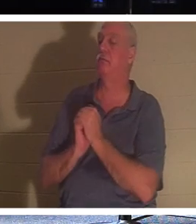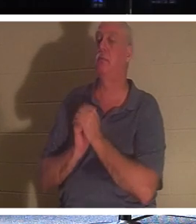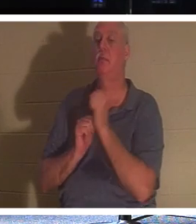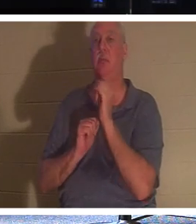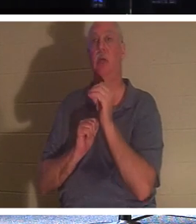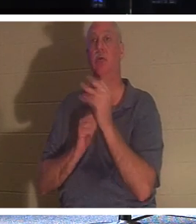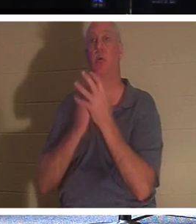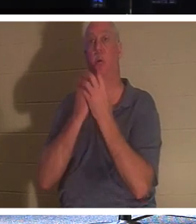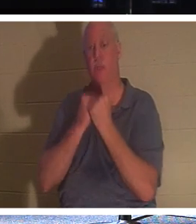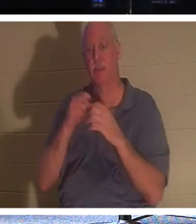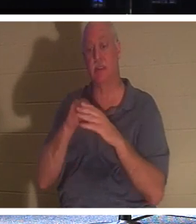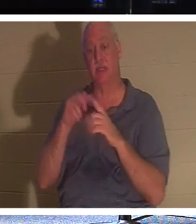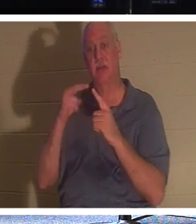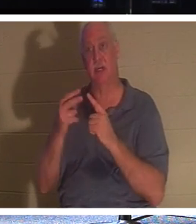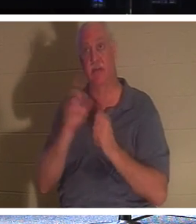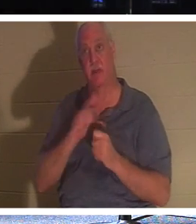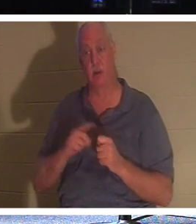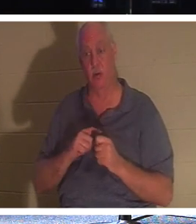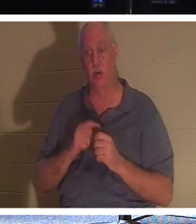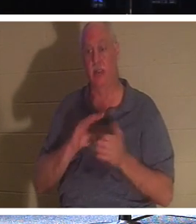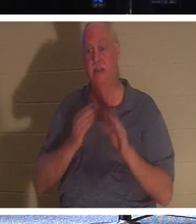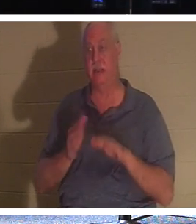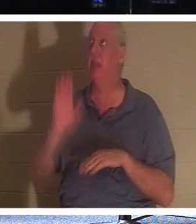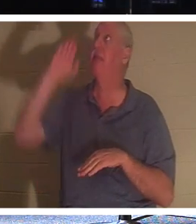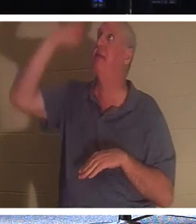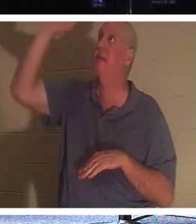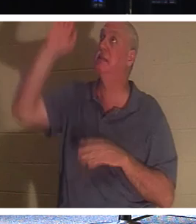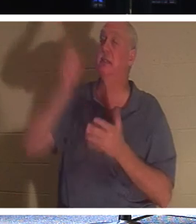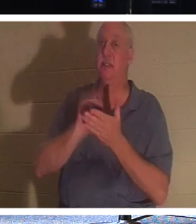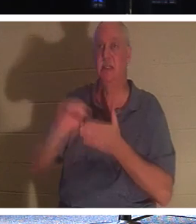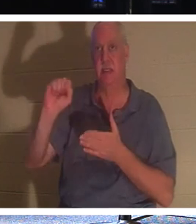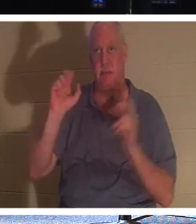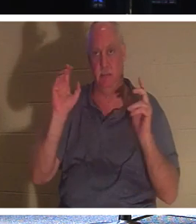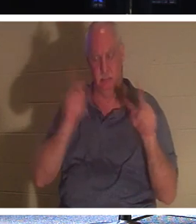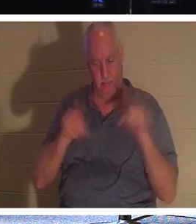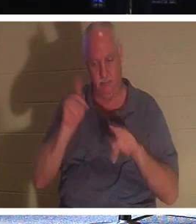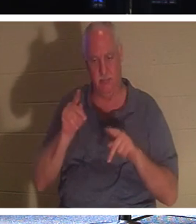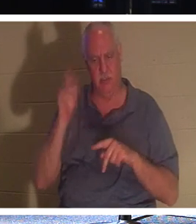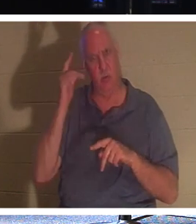and the sight of the Lord, is the death of His Saints. Why on earth would God be glad that the